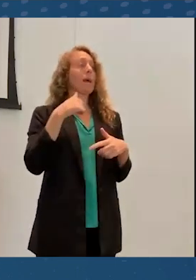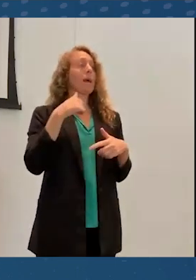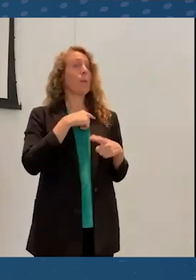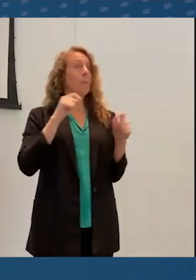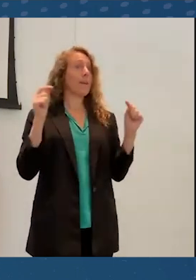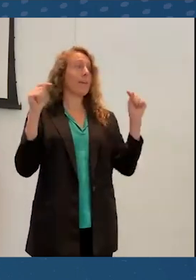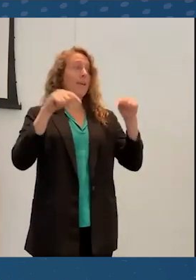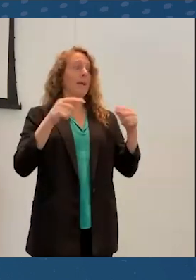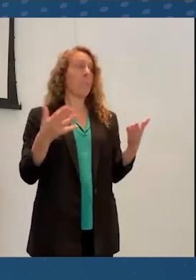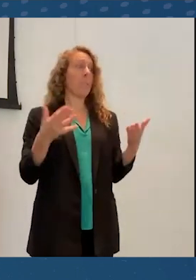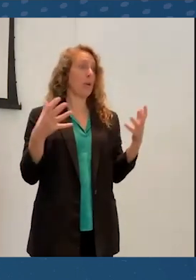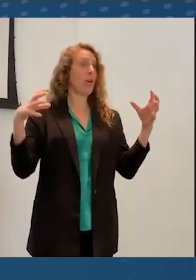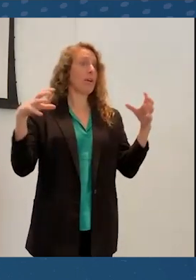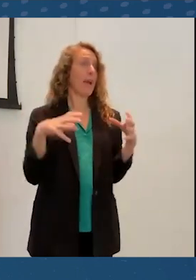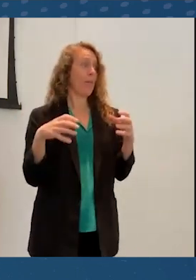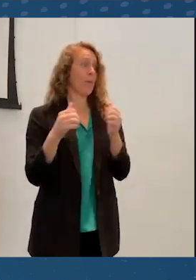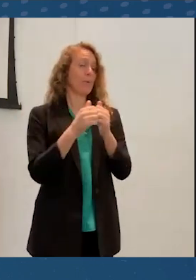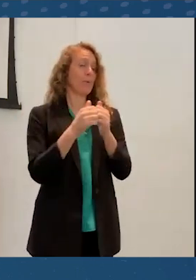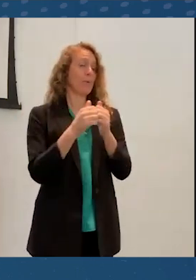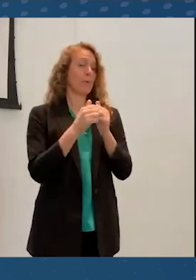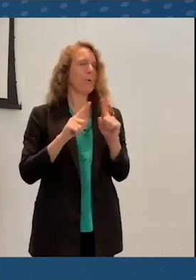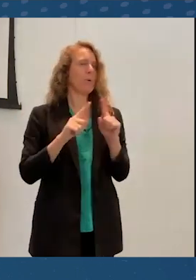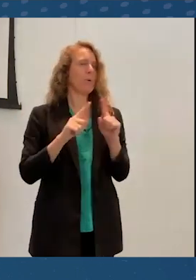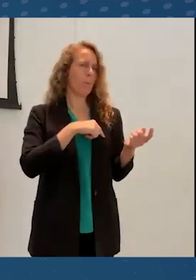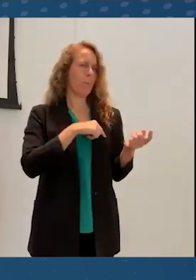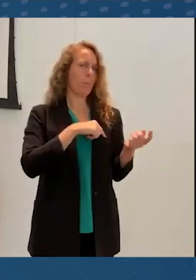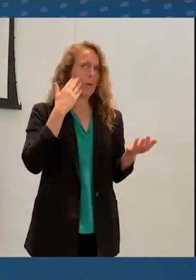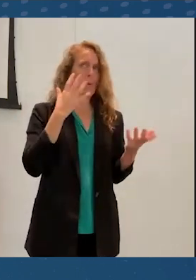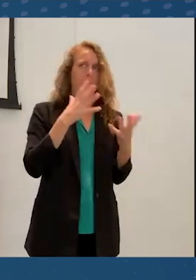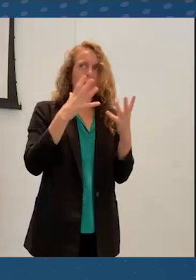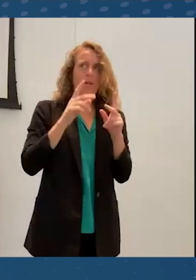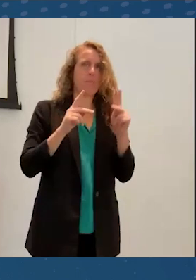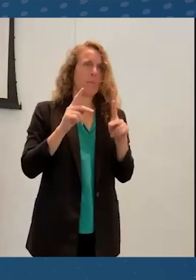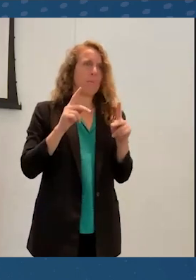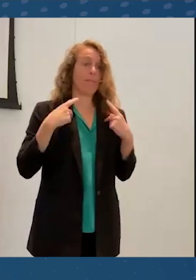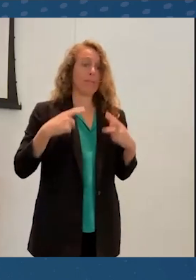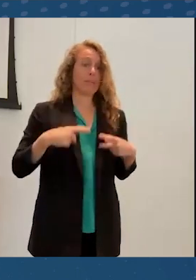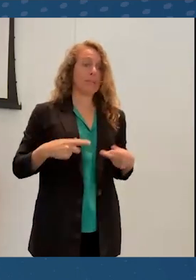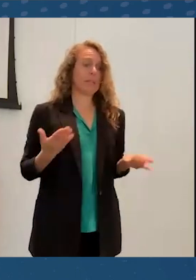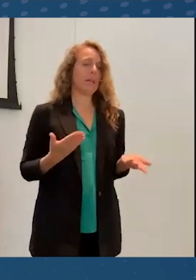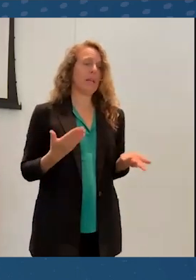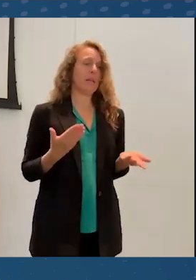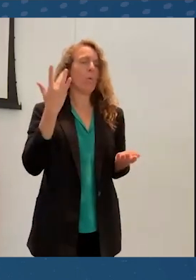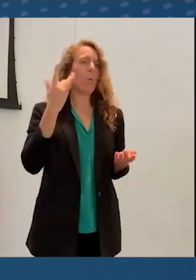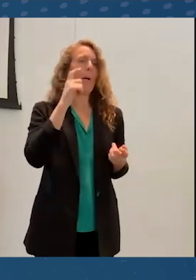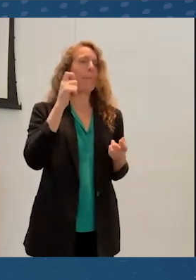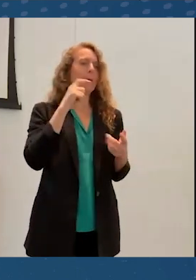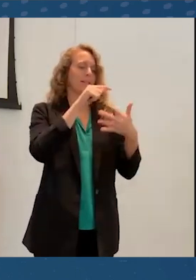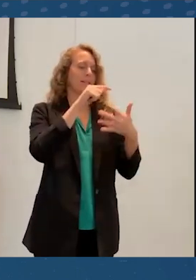but we know that there are a lot of people who are not physically here for some of these reasons and we miss these folks.